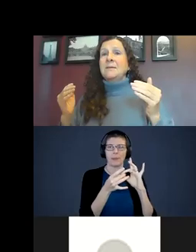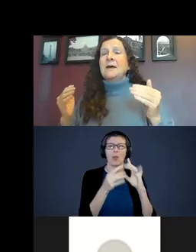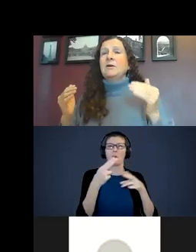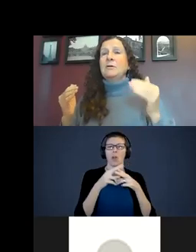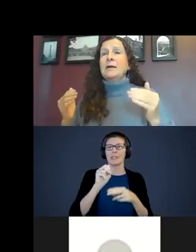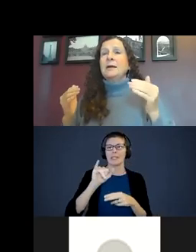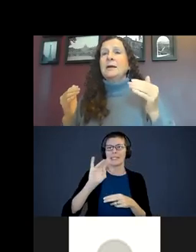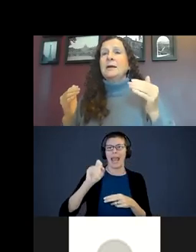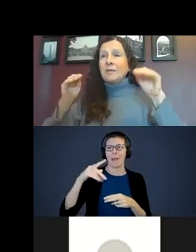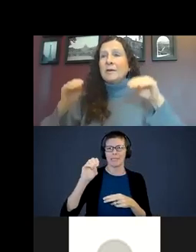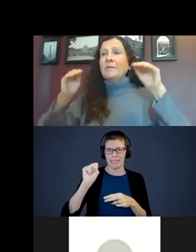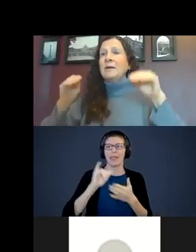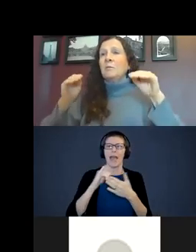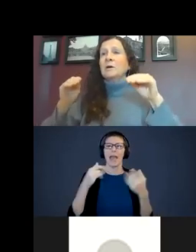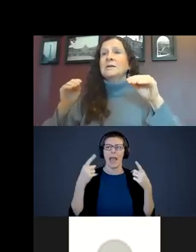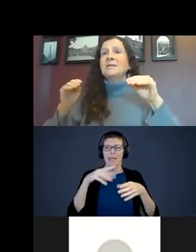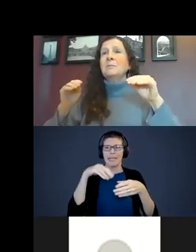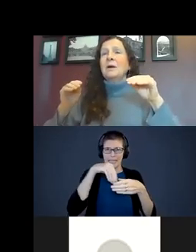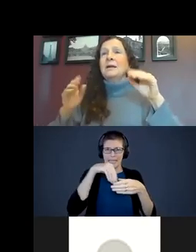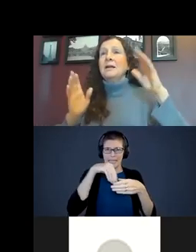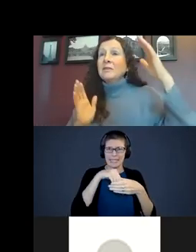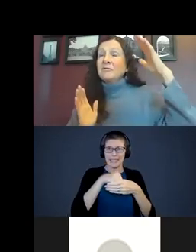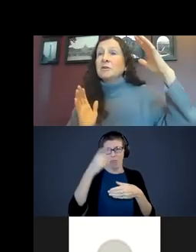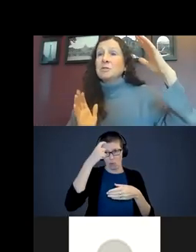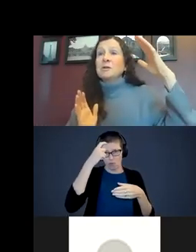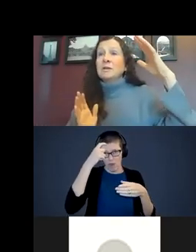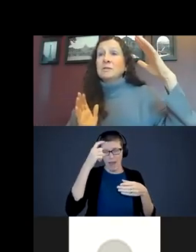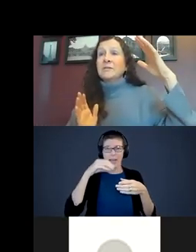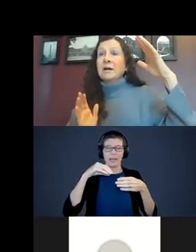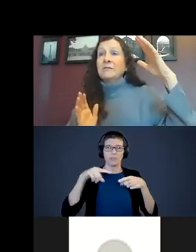that are created within the network that is in the brain within the first three years of life.